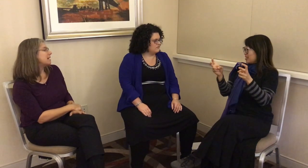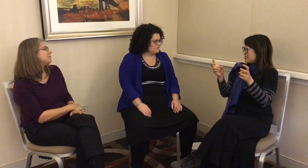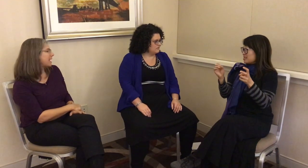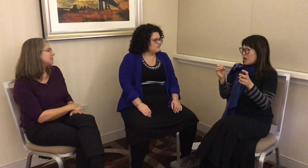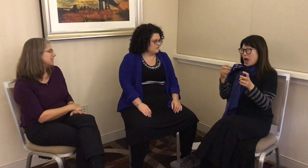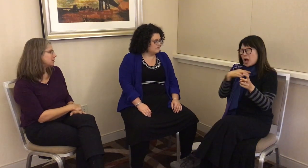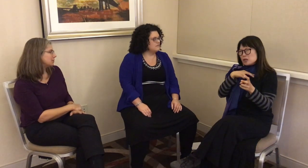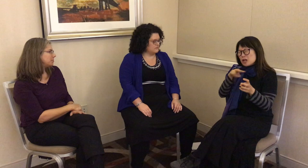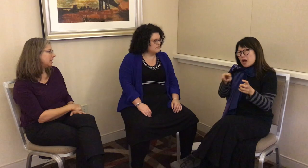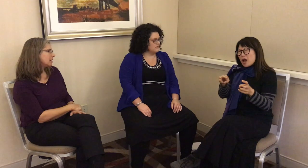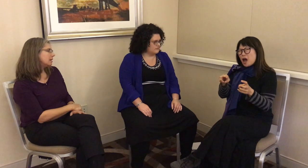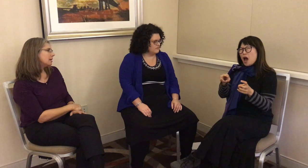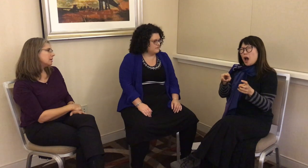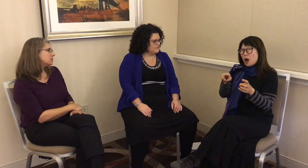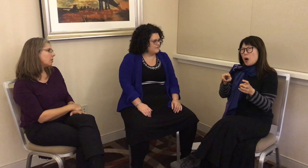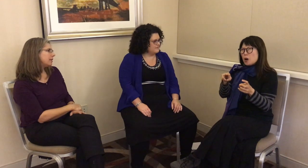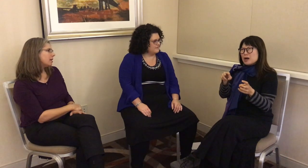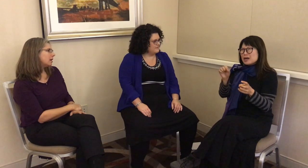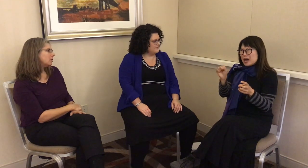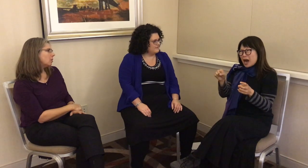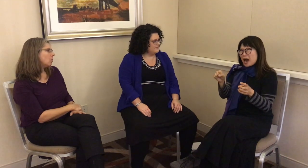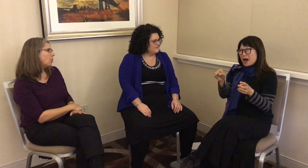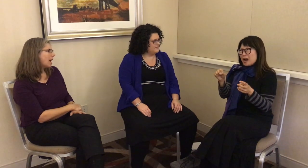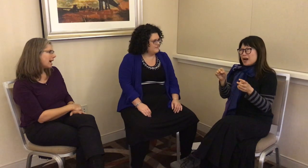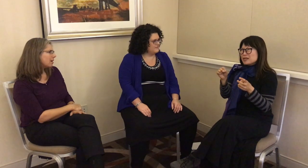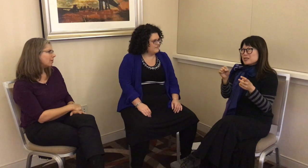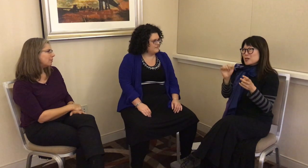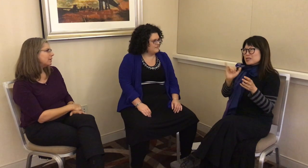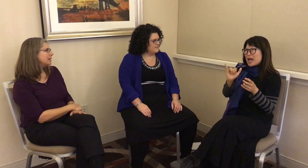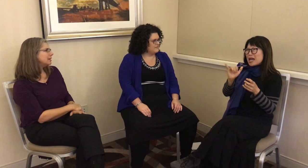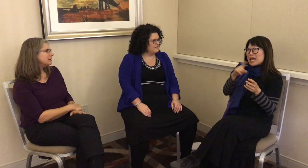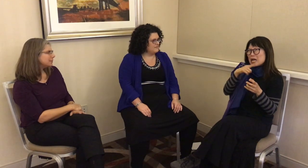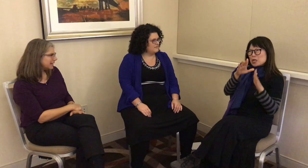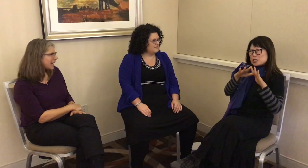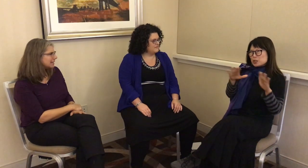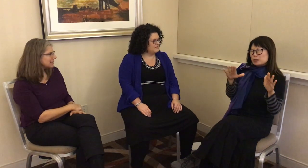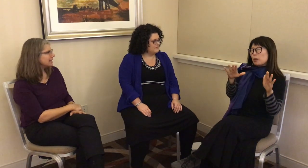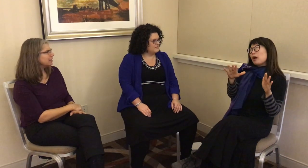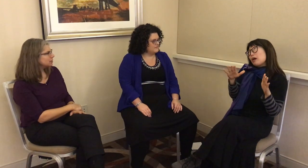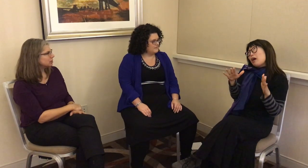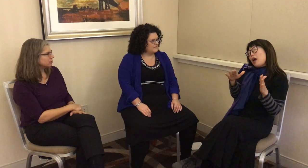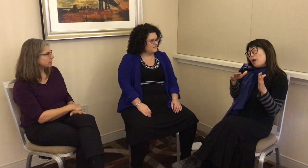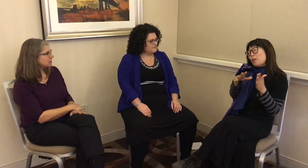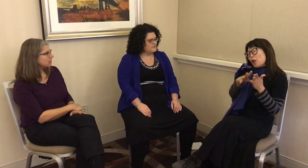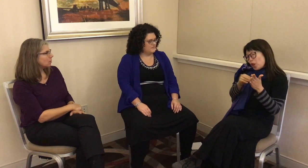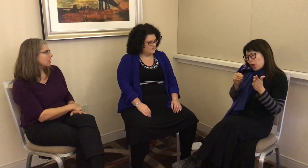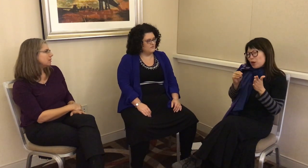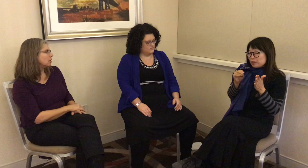deaf family, so to speak. I thought, “Wow! Well, yeah, it’s like hearing children.